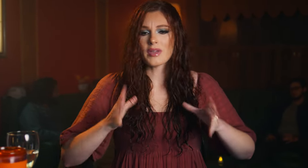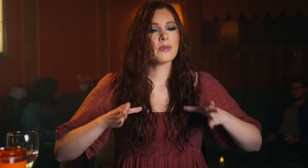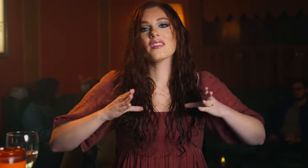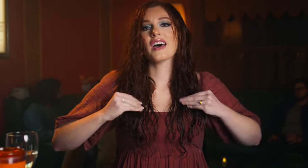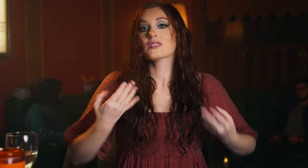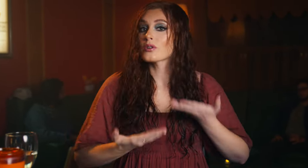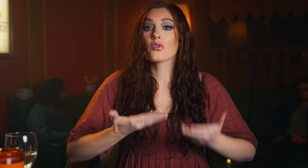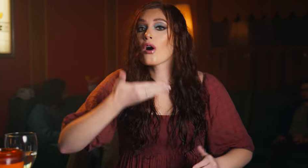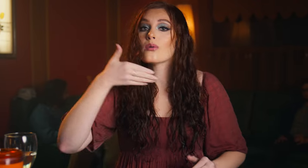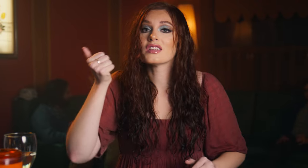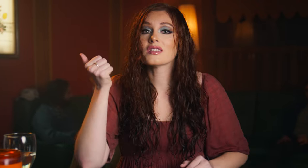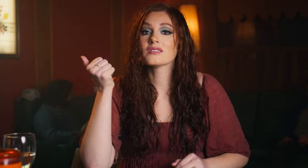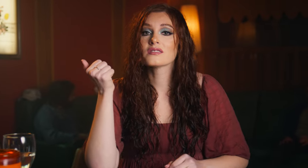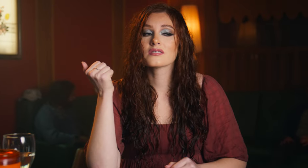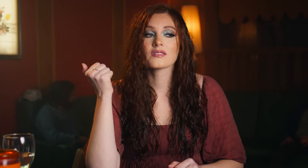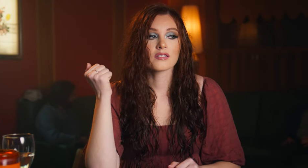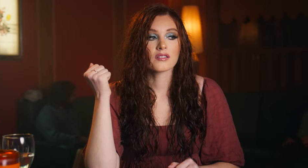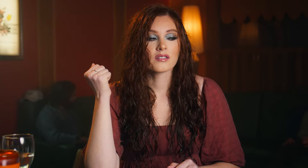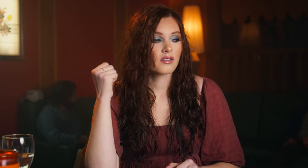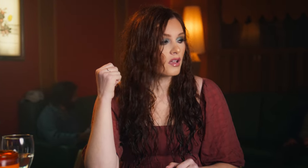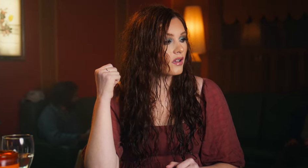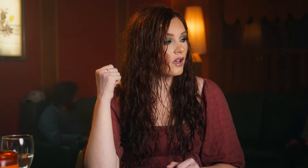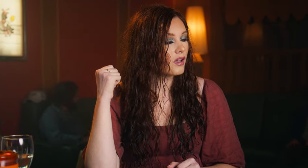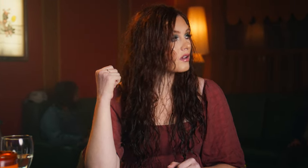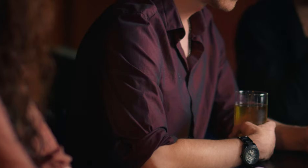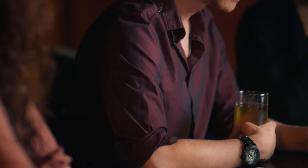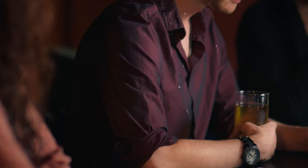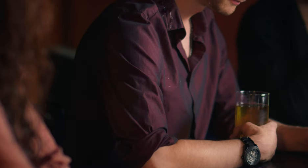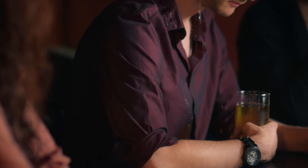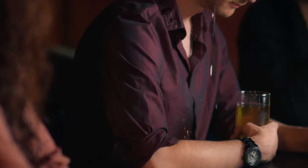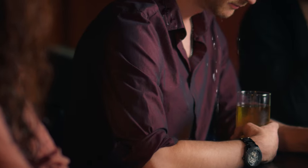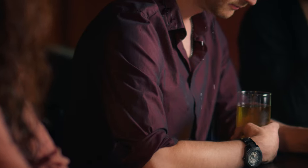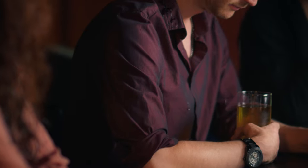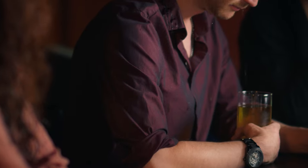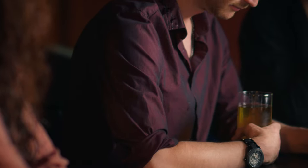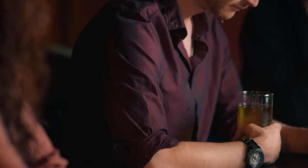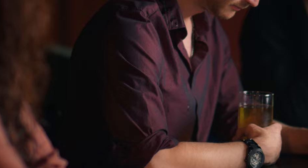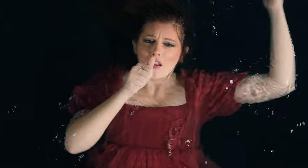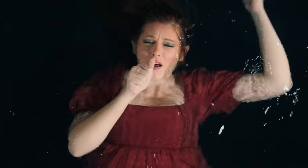But maybe that's what growing is Ohh